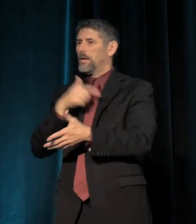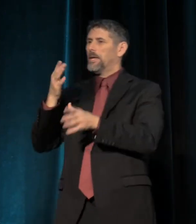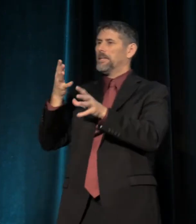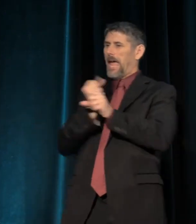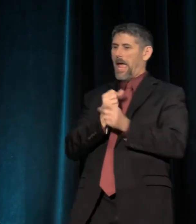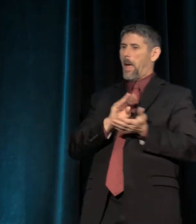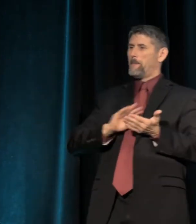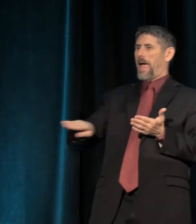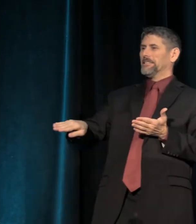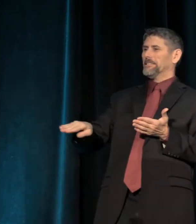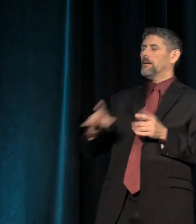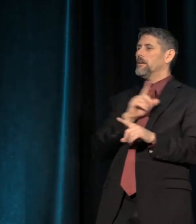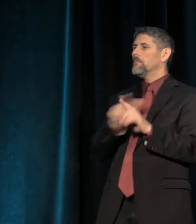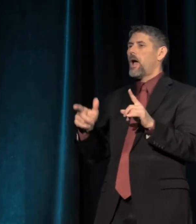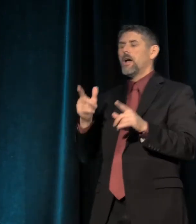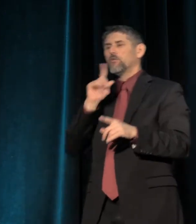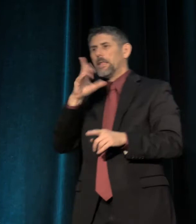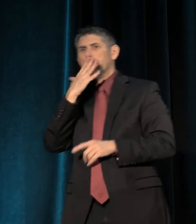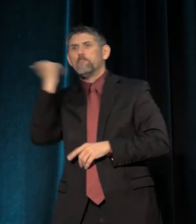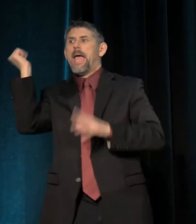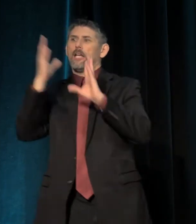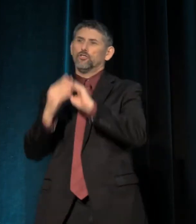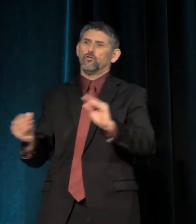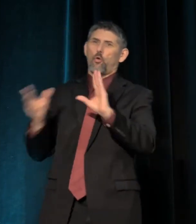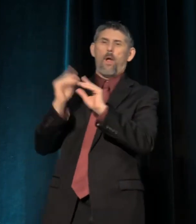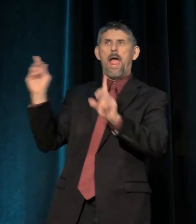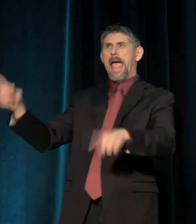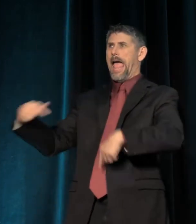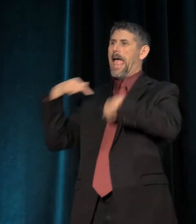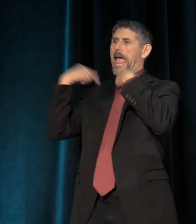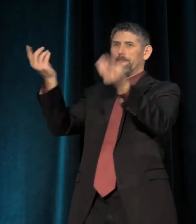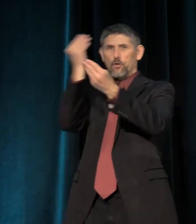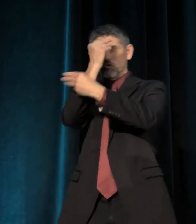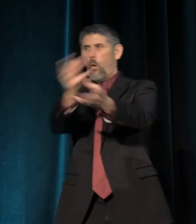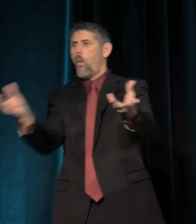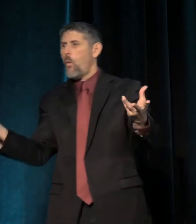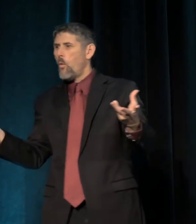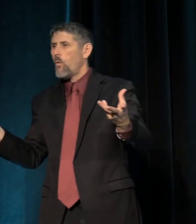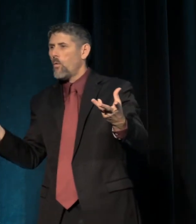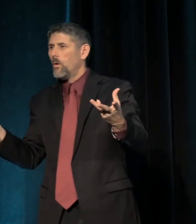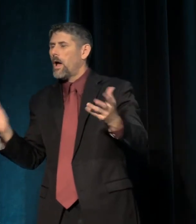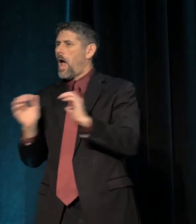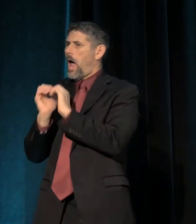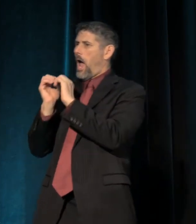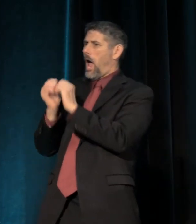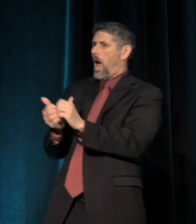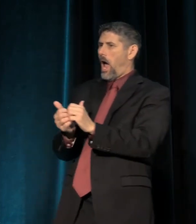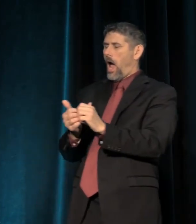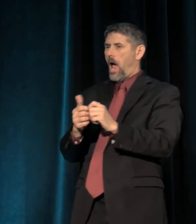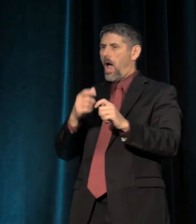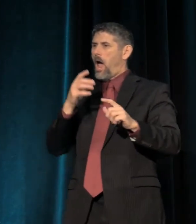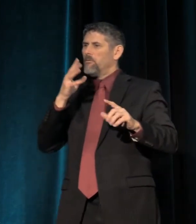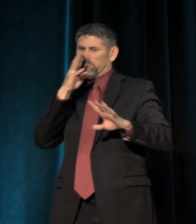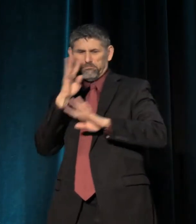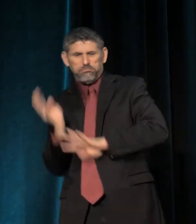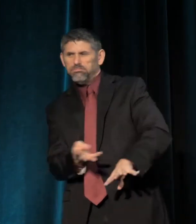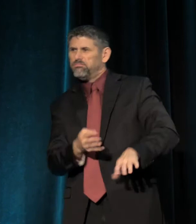And then it's the greatest story to me still ever told, right? How abandoned, forgotten kids of African descent --